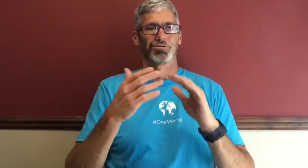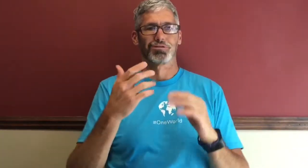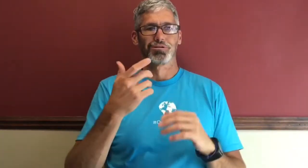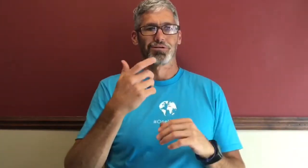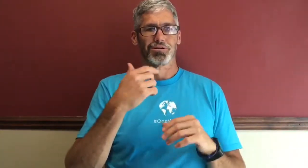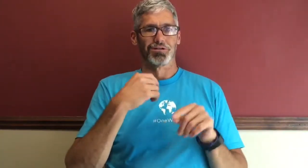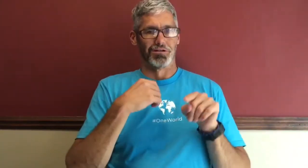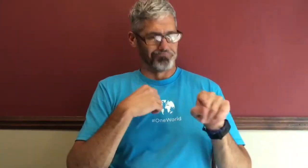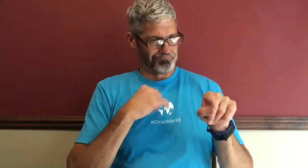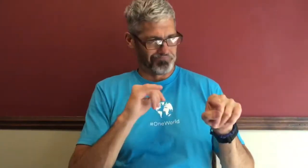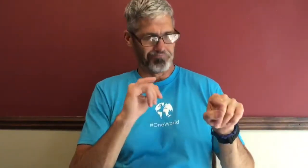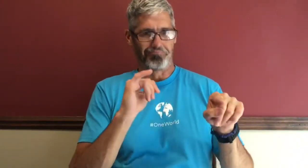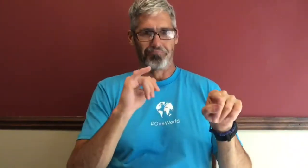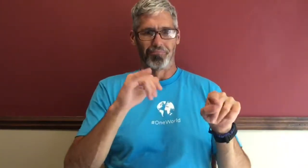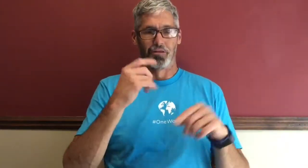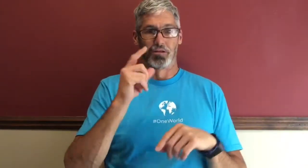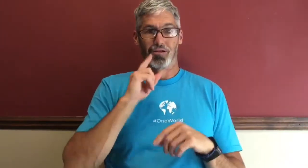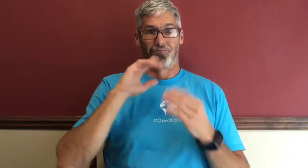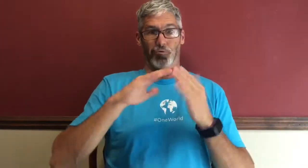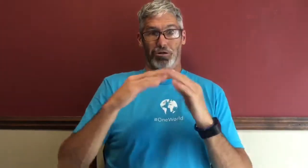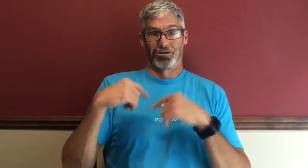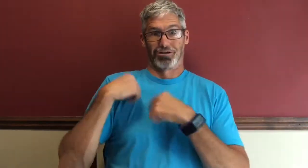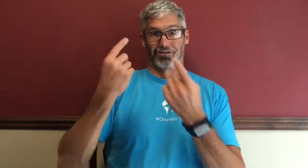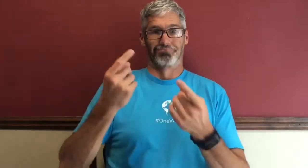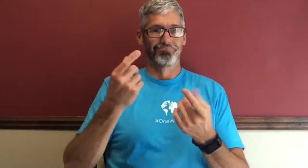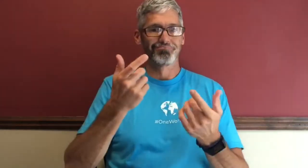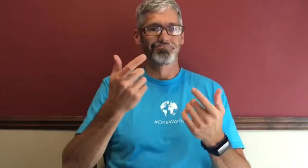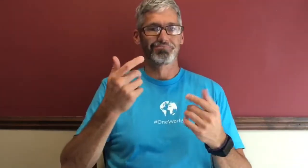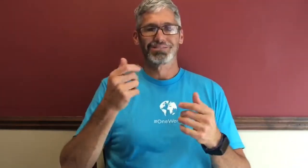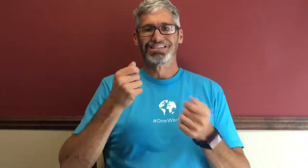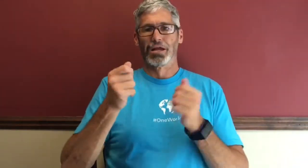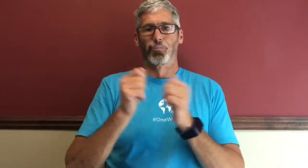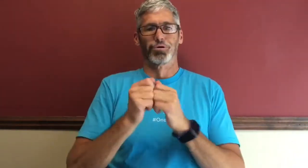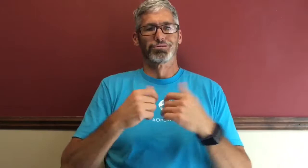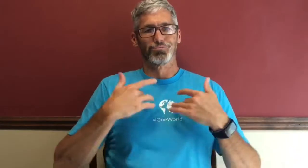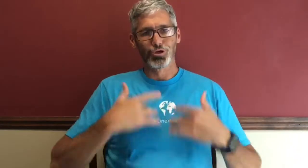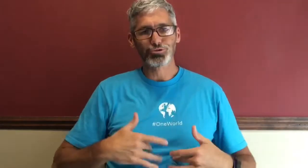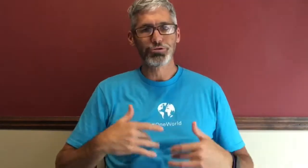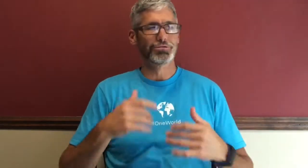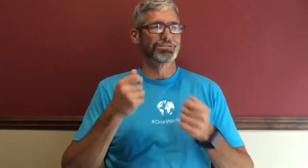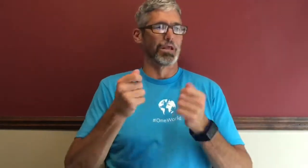of clues about the deaf community. the deaf community has dealt with depression,